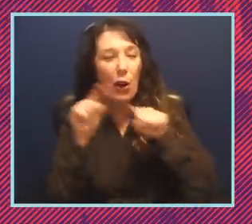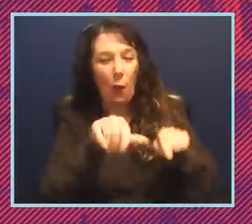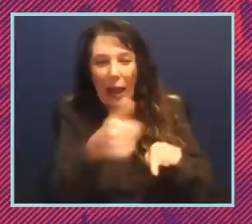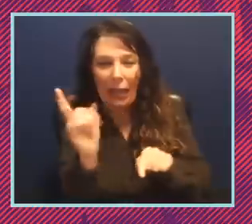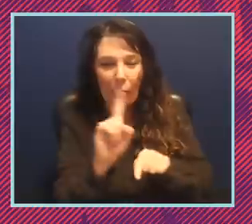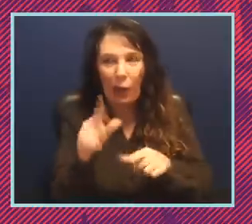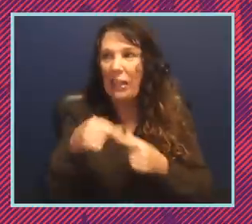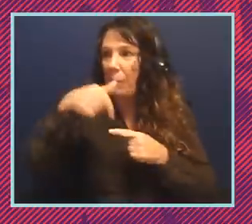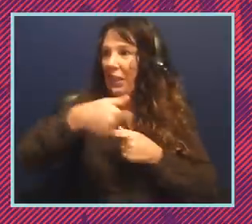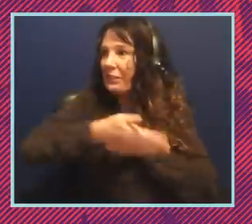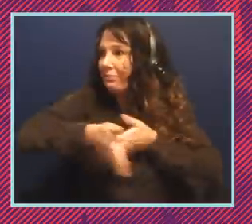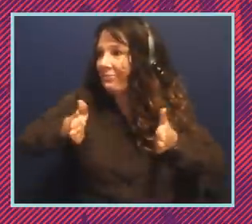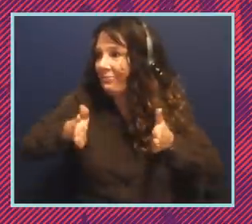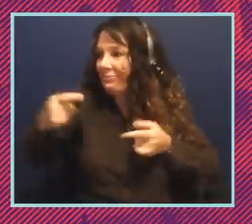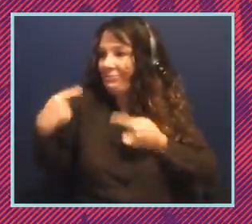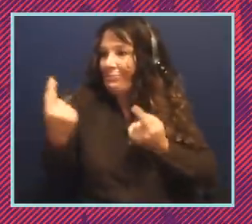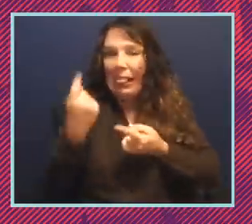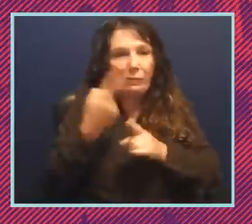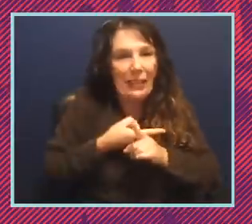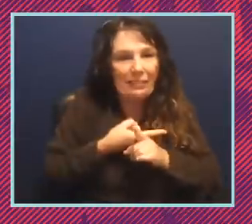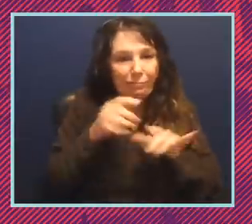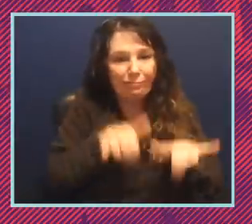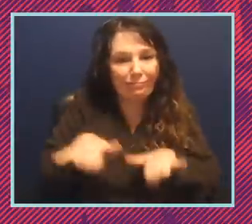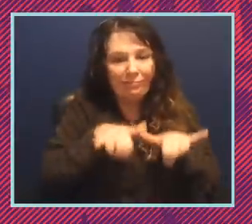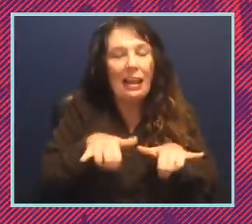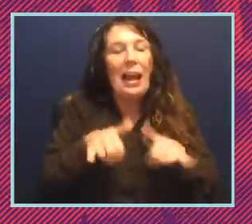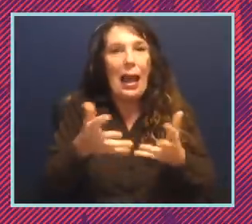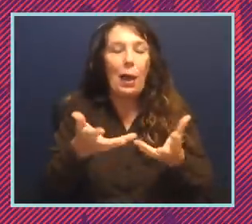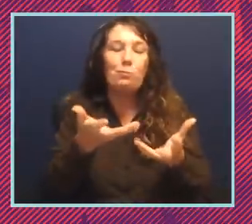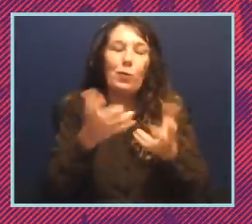dining room that I've been in for the last 11 months, I'd probably want to go to Georgia because